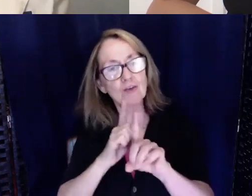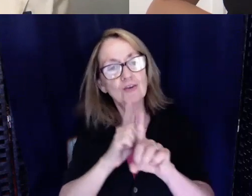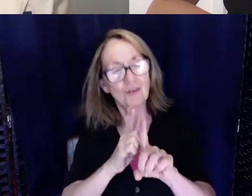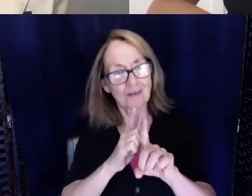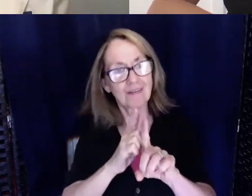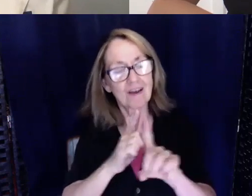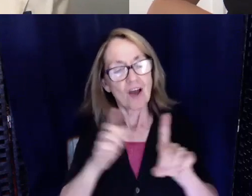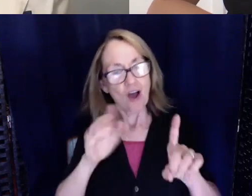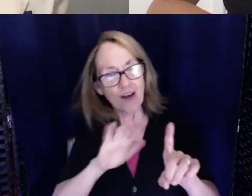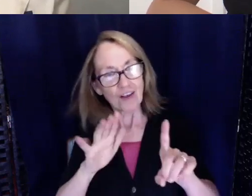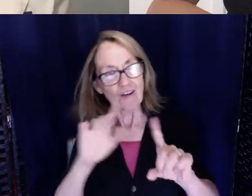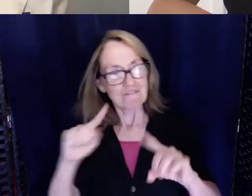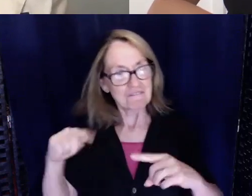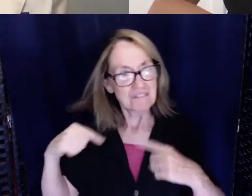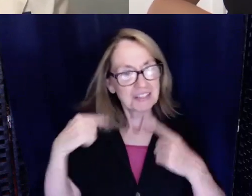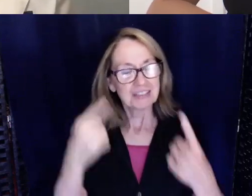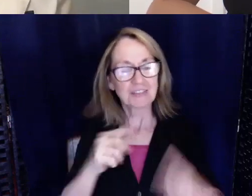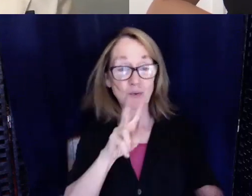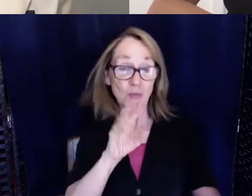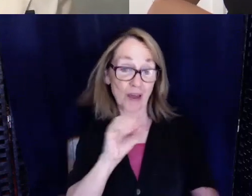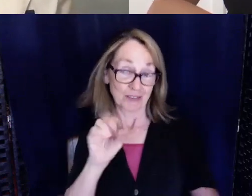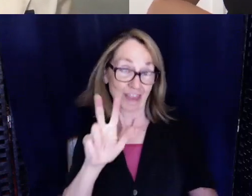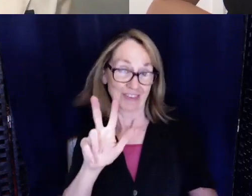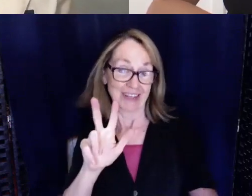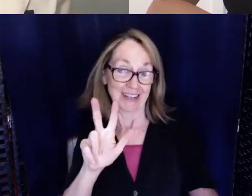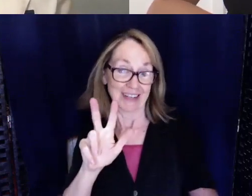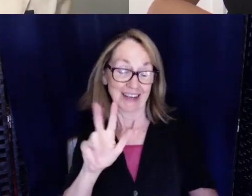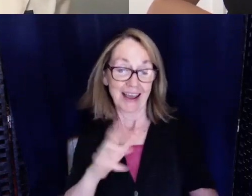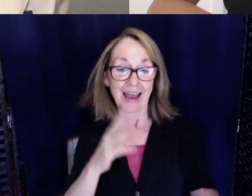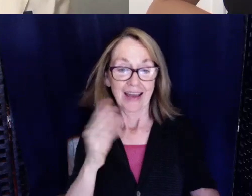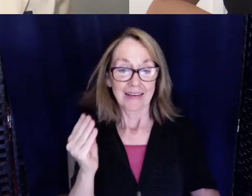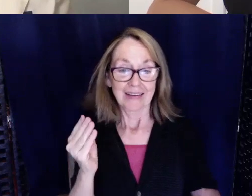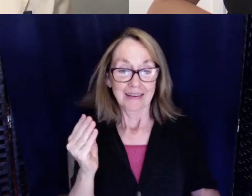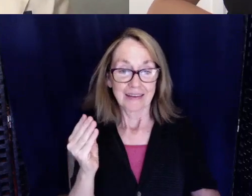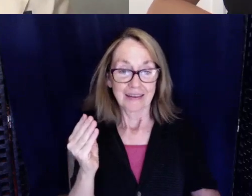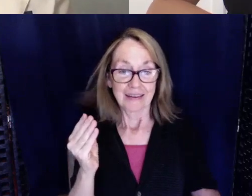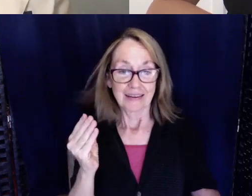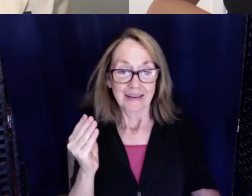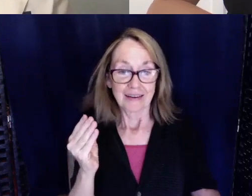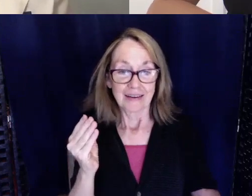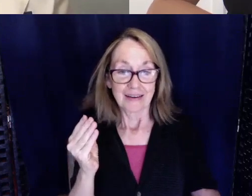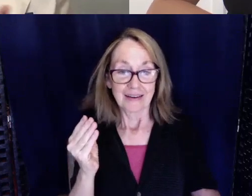2003 and I still talk to him not as